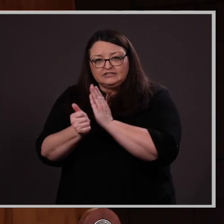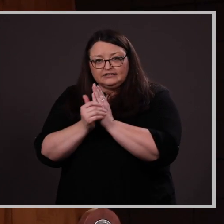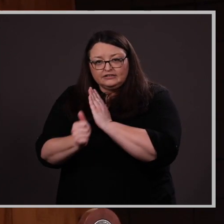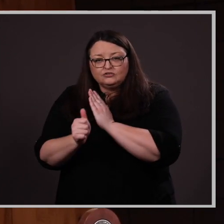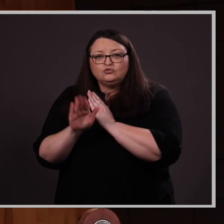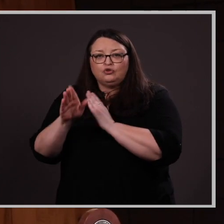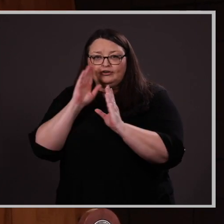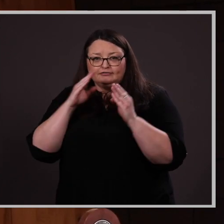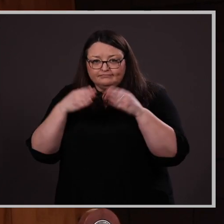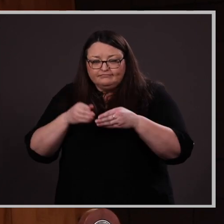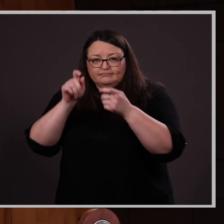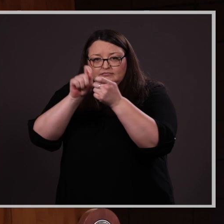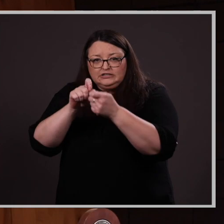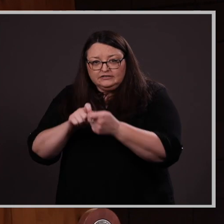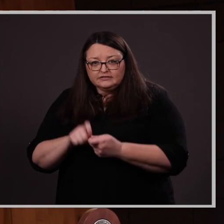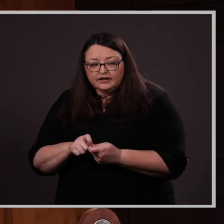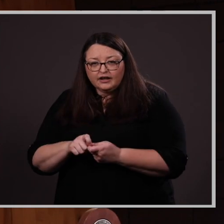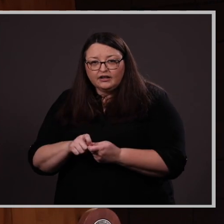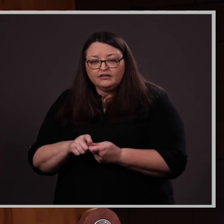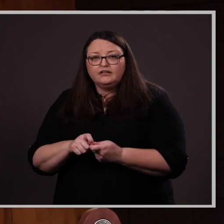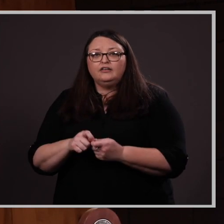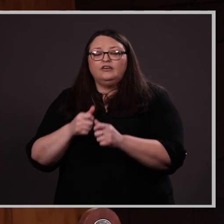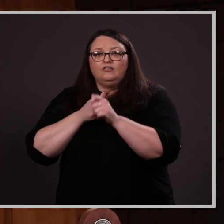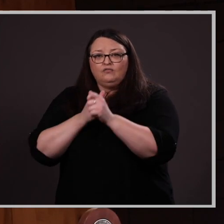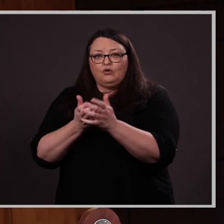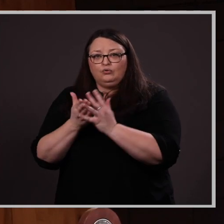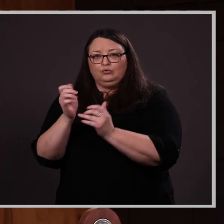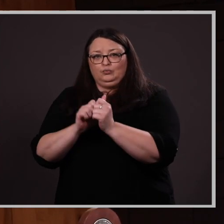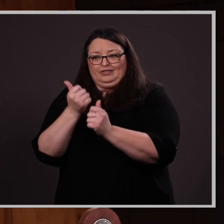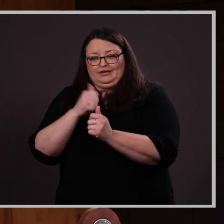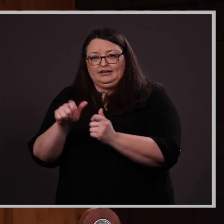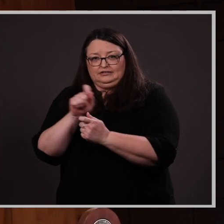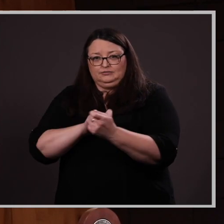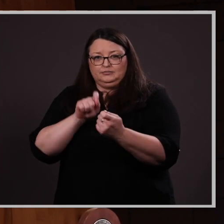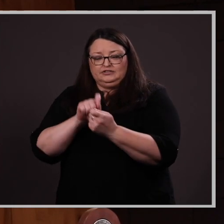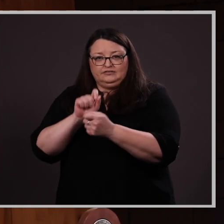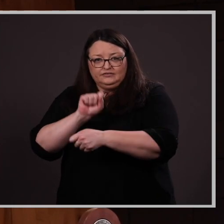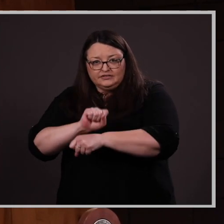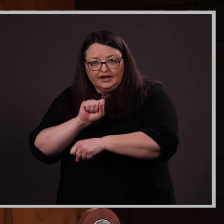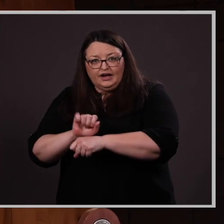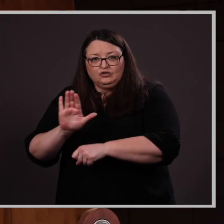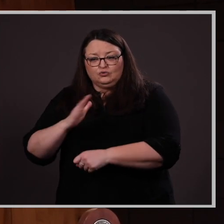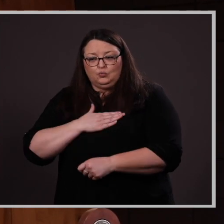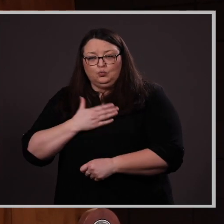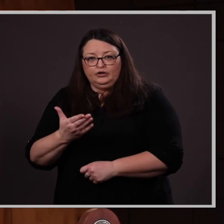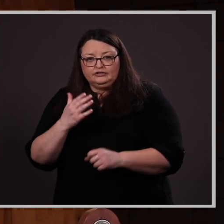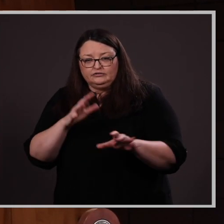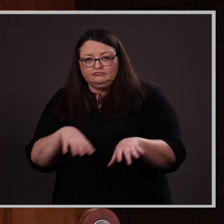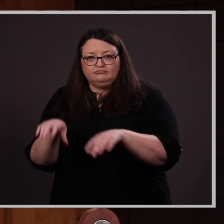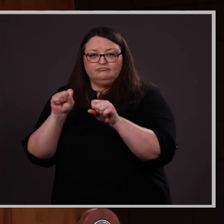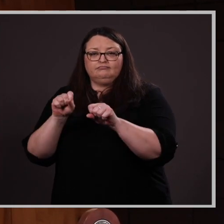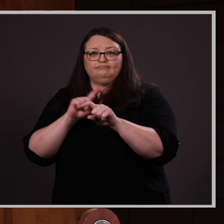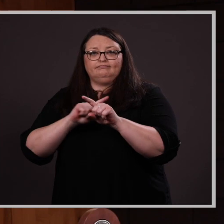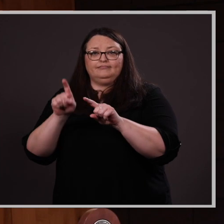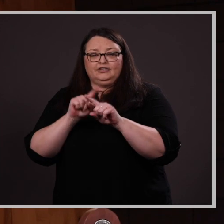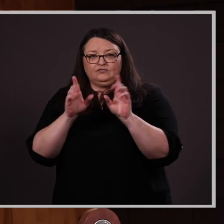her attention to detail, follow through on any given task, and willingness to take initiative